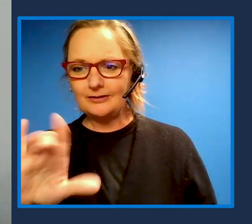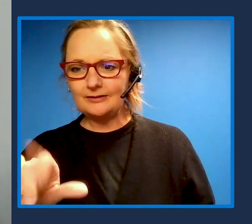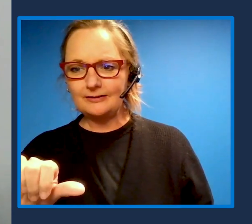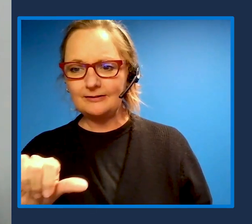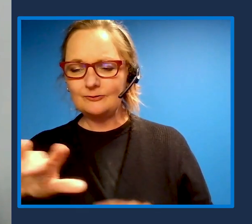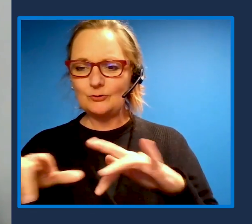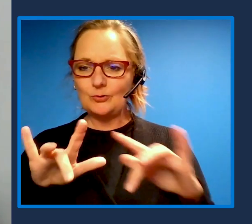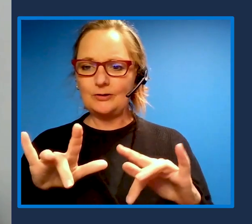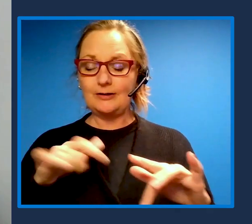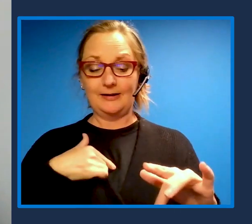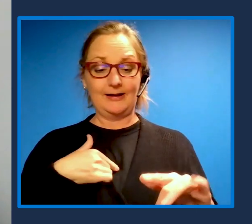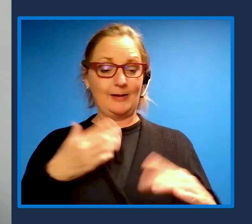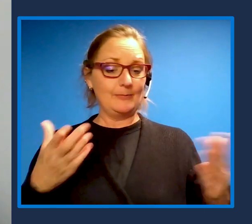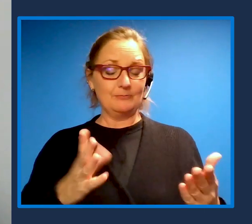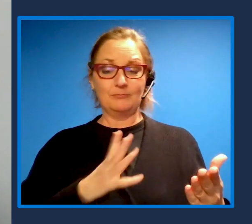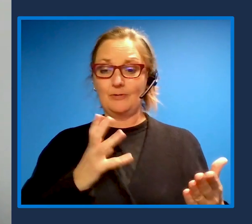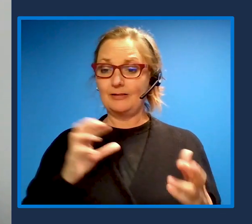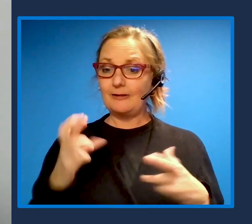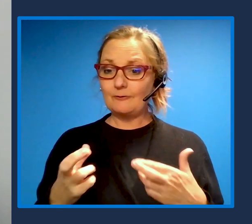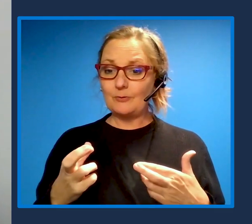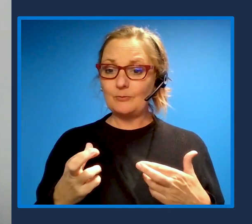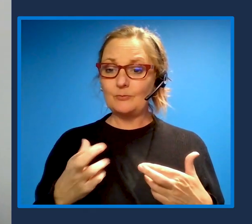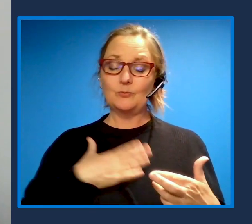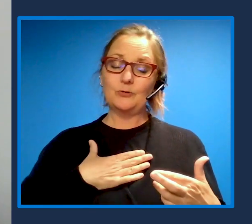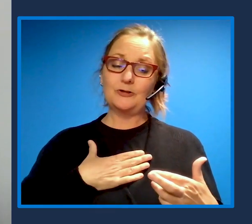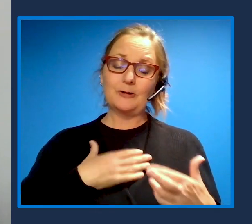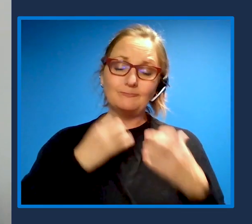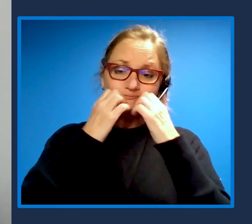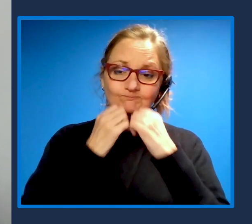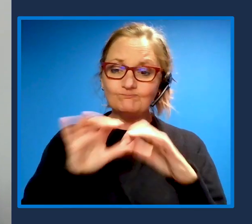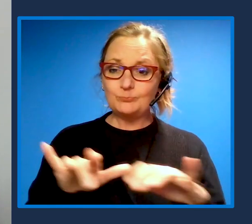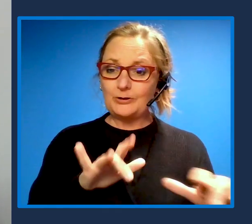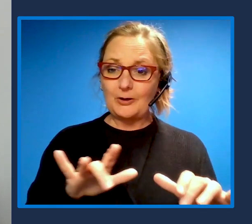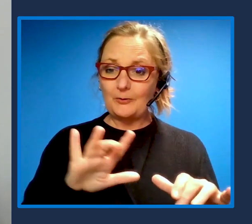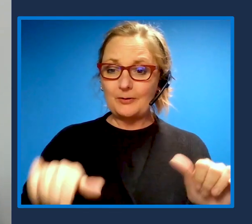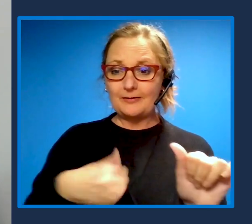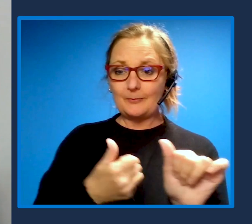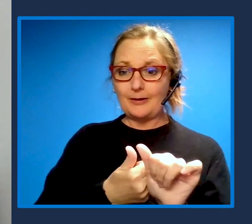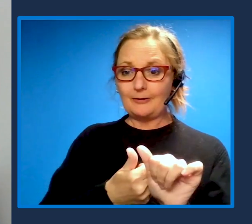behind me wearing my favorite claret shirt, the future is accessible.